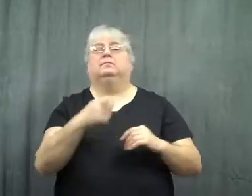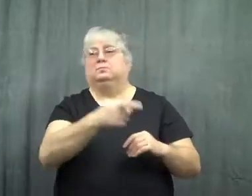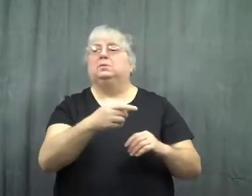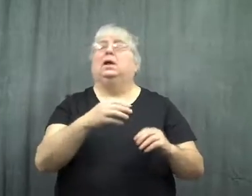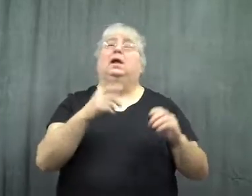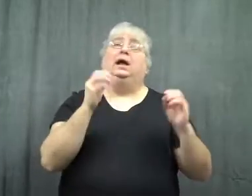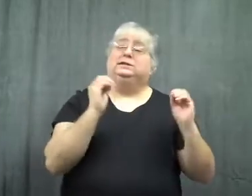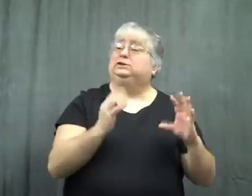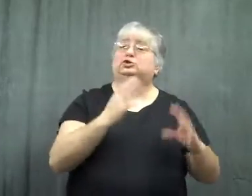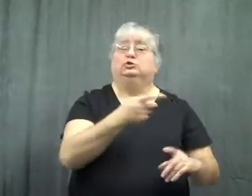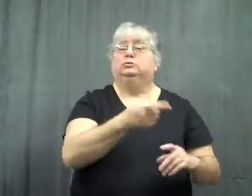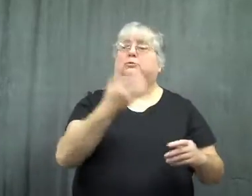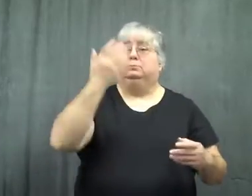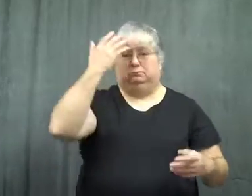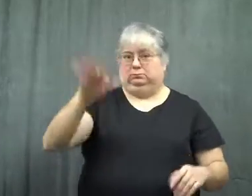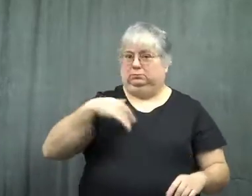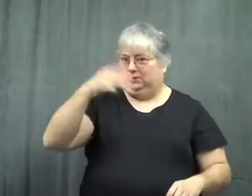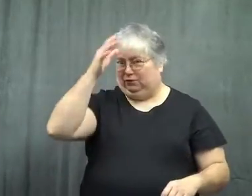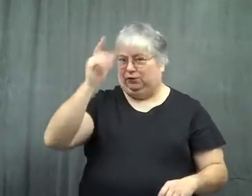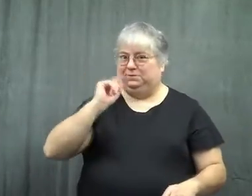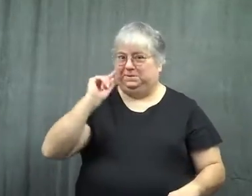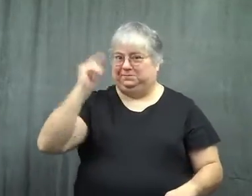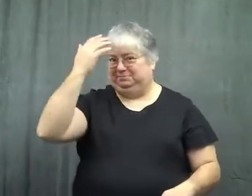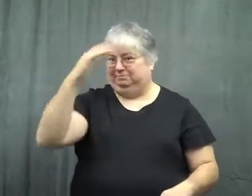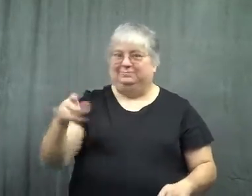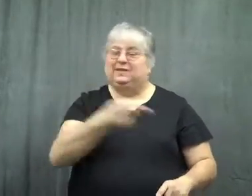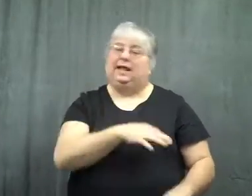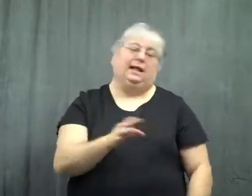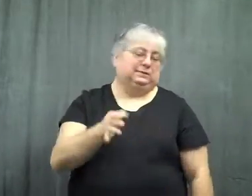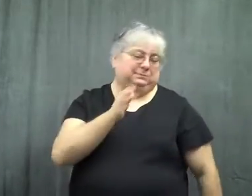He didn't know my father was deaf, and he said,